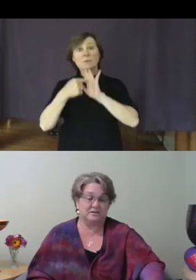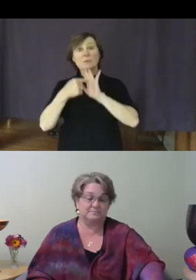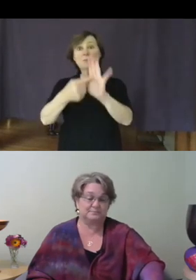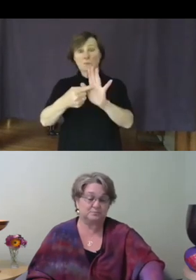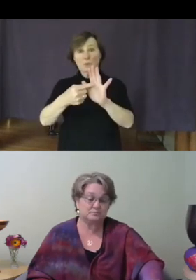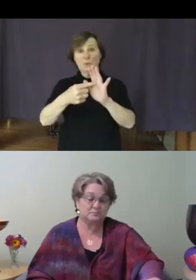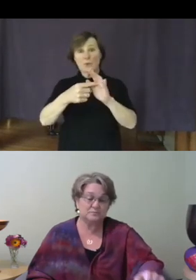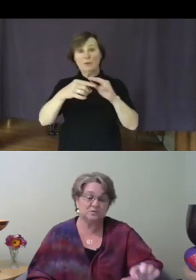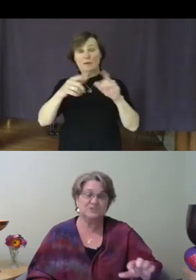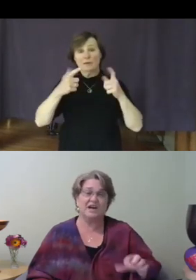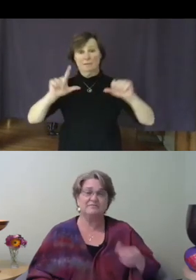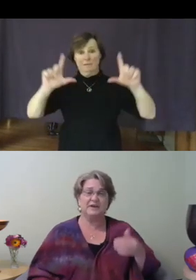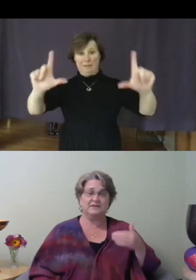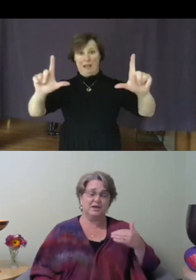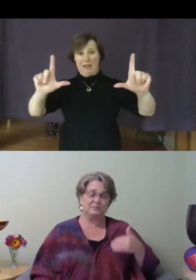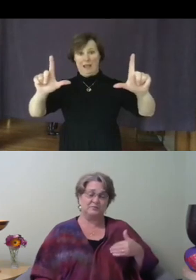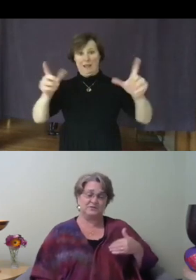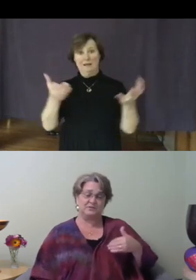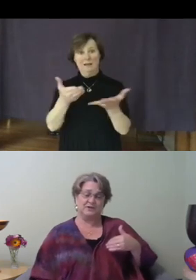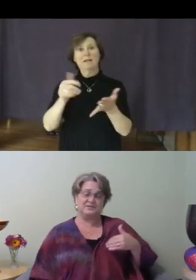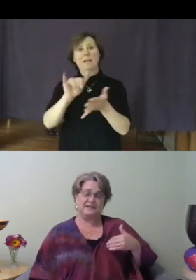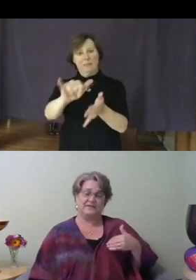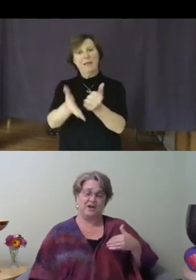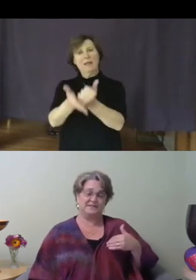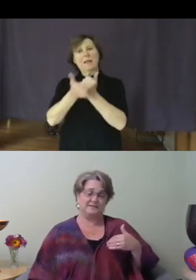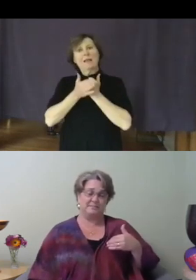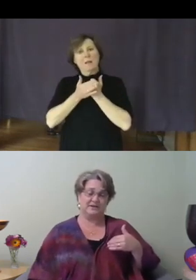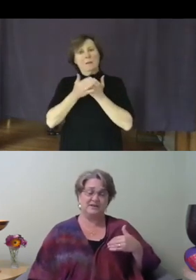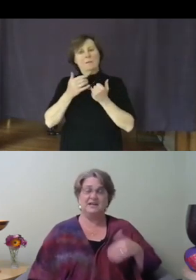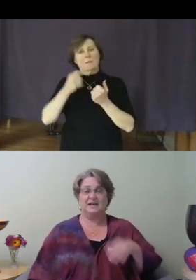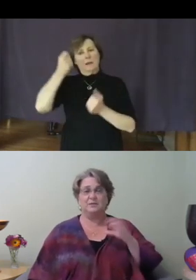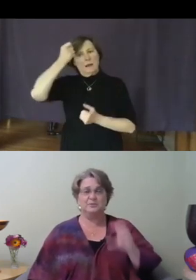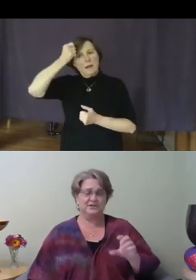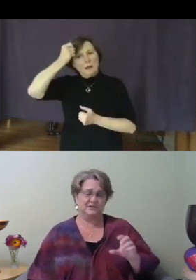which I found helpful to understand the concept better, and I'll put it into